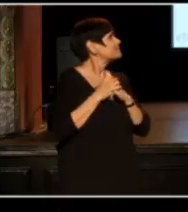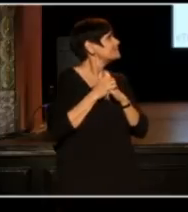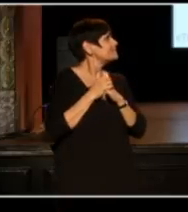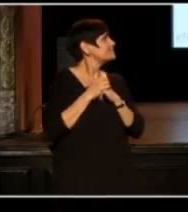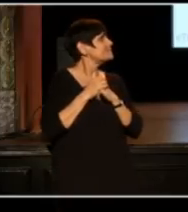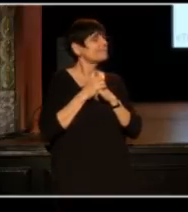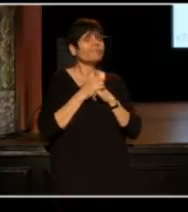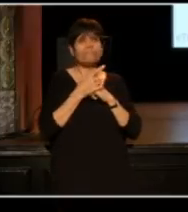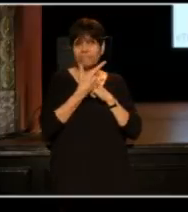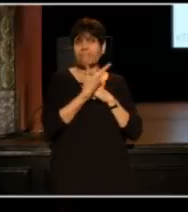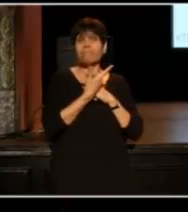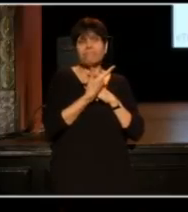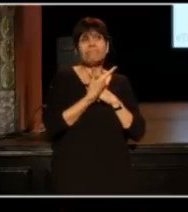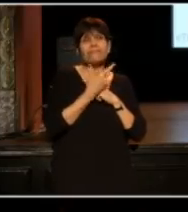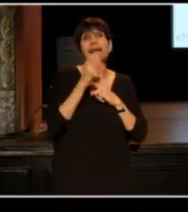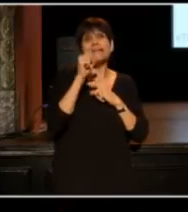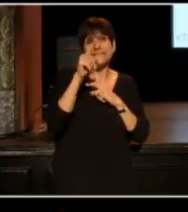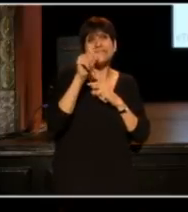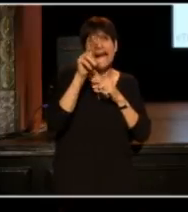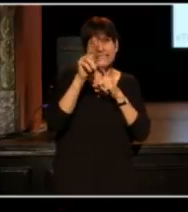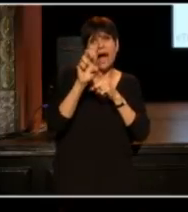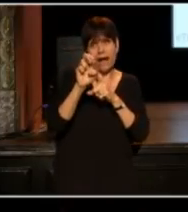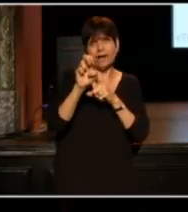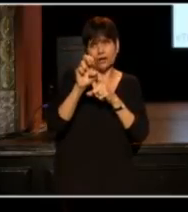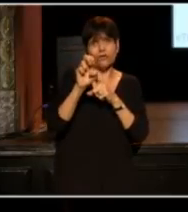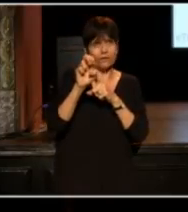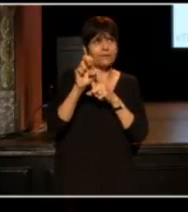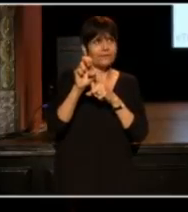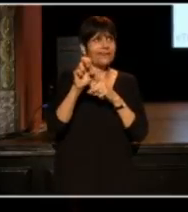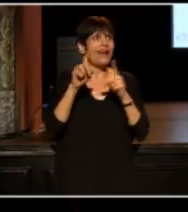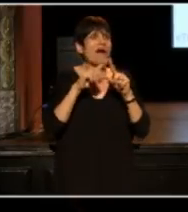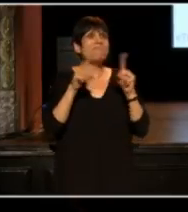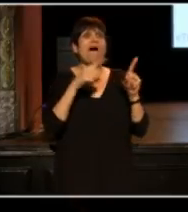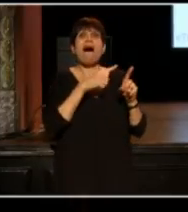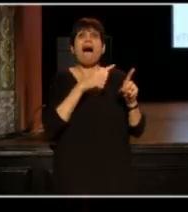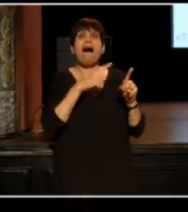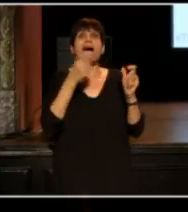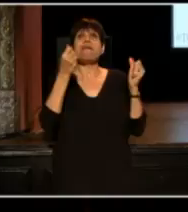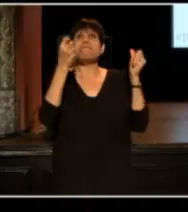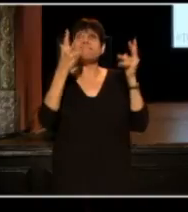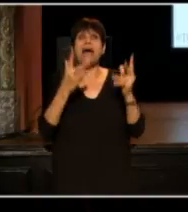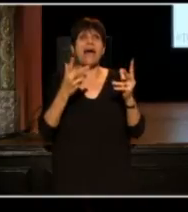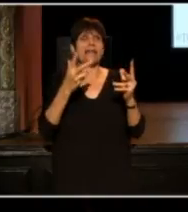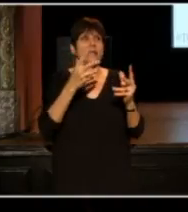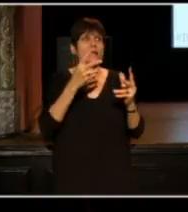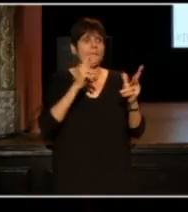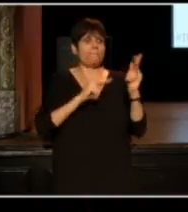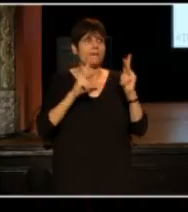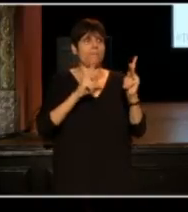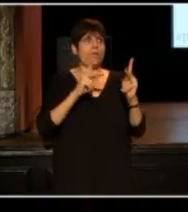So this is a piece of satire which isn't real, but there were many members of our society who thought it was.